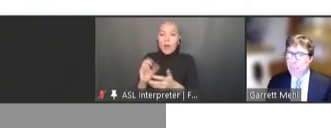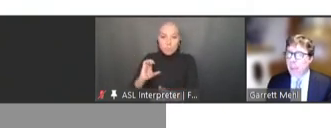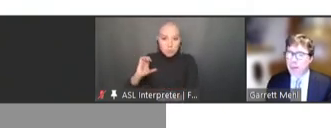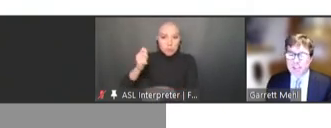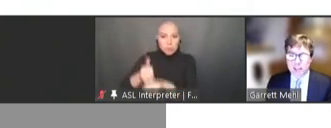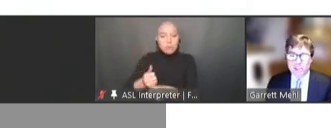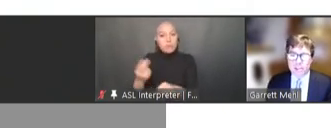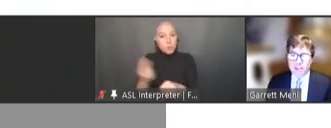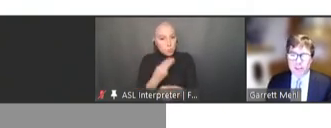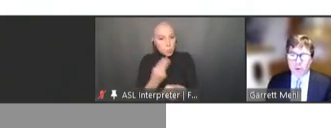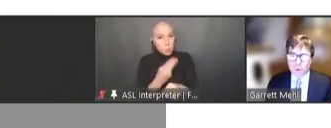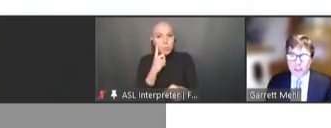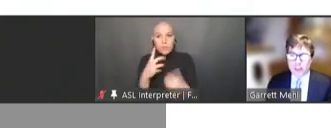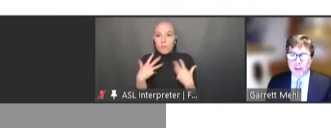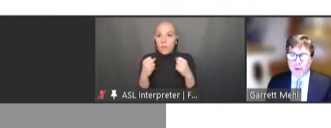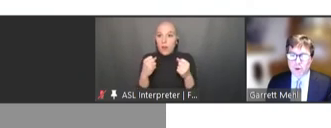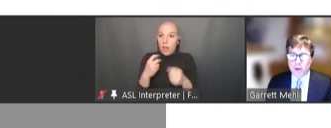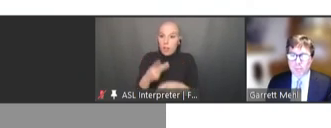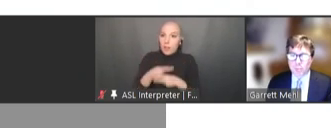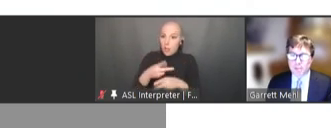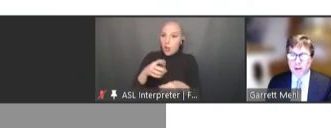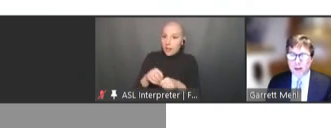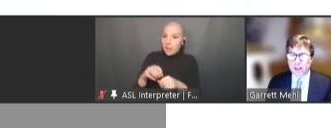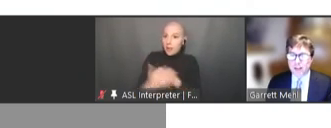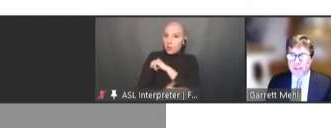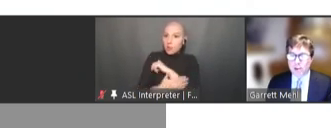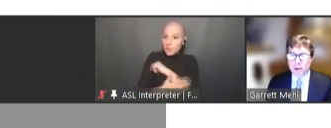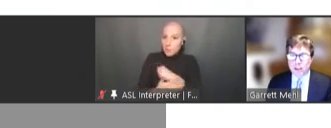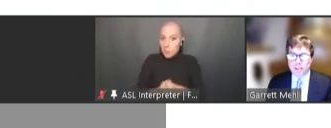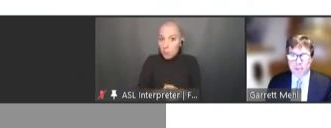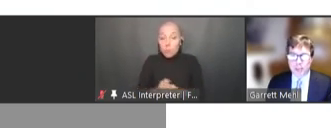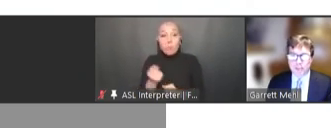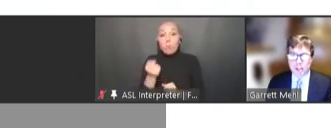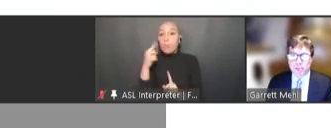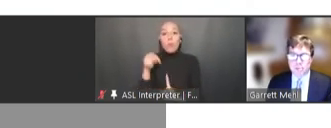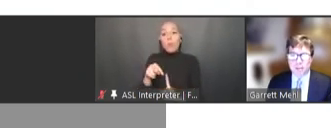Immunization is not the only health care program where SMART Guidelines are already being developed